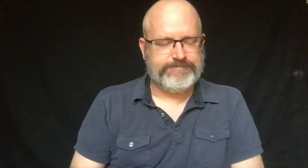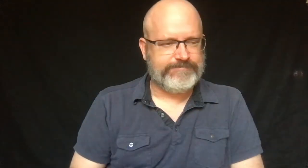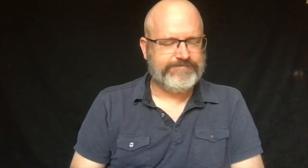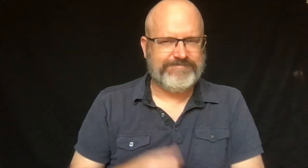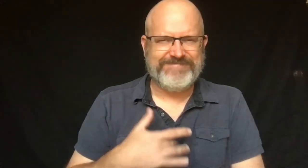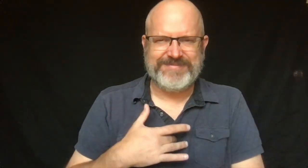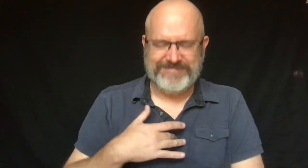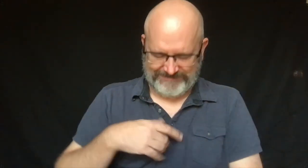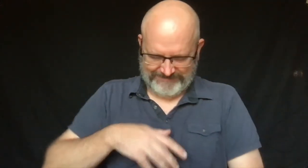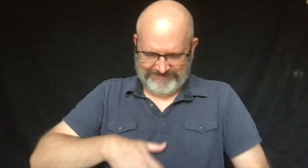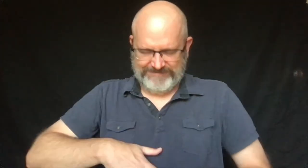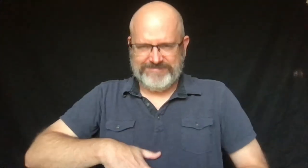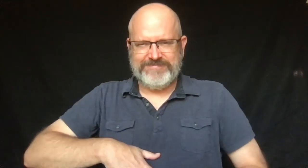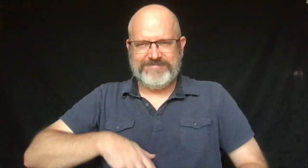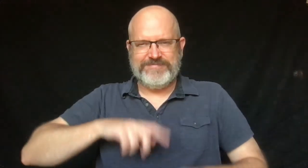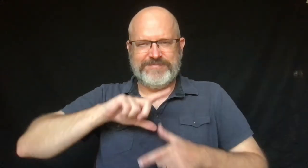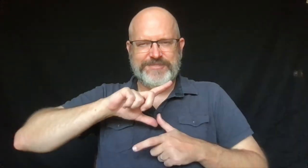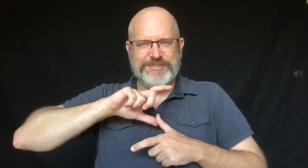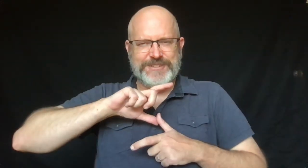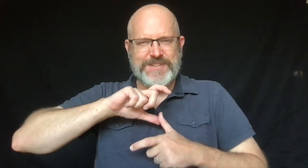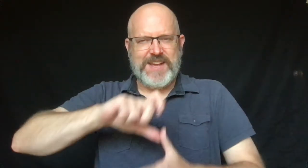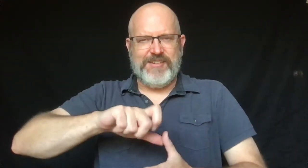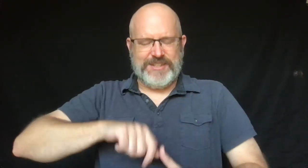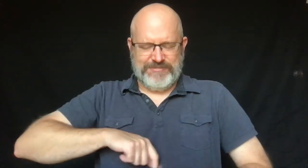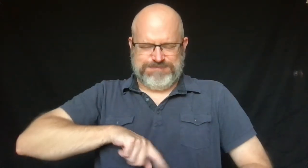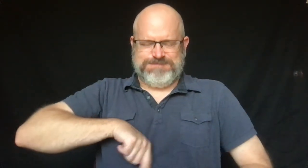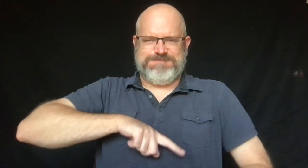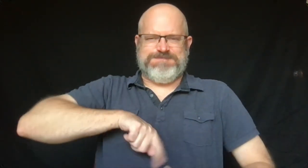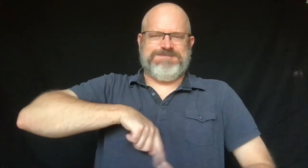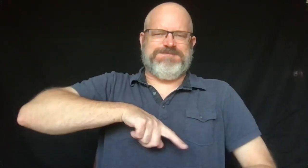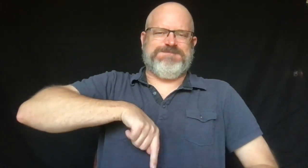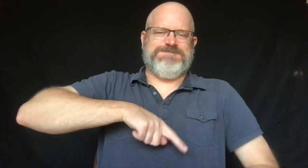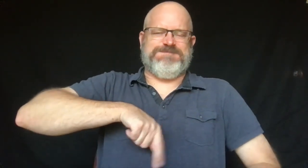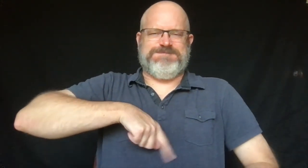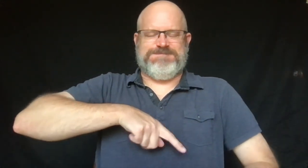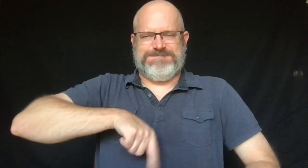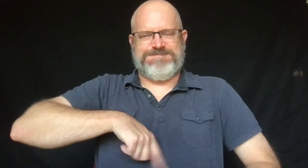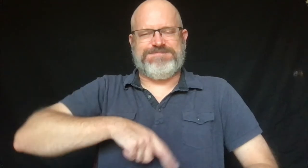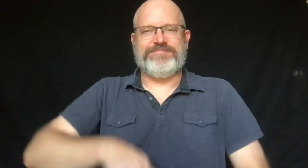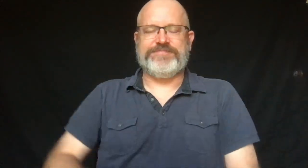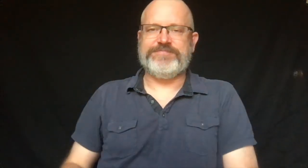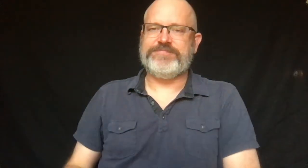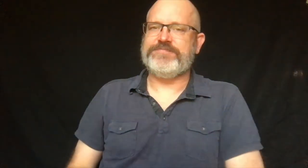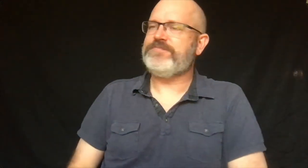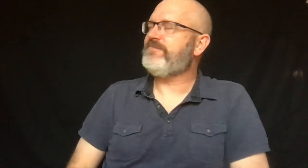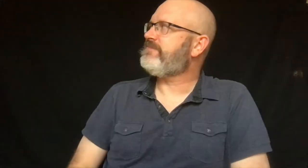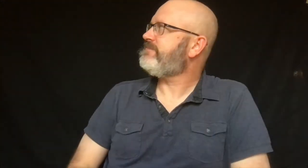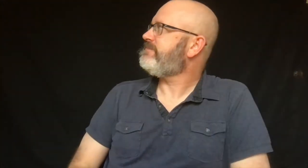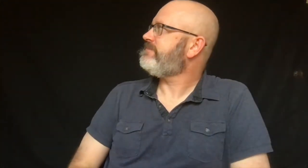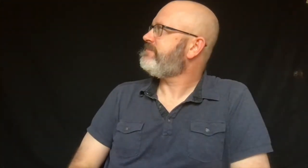Sometimes it seemed as though he had a tornado in his belly.